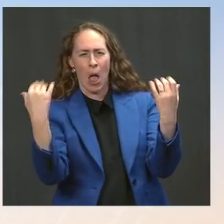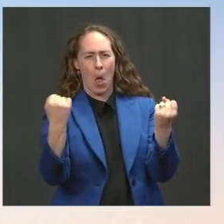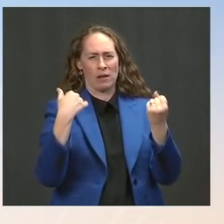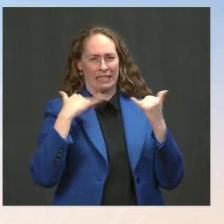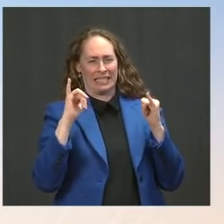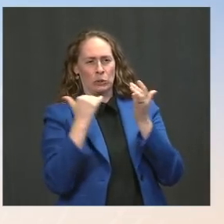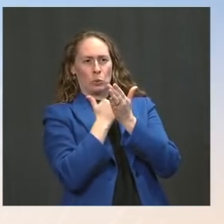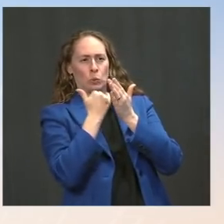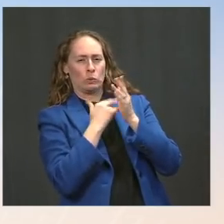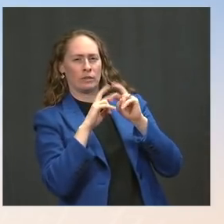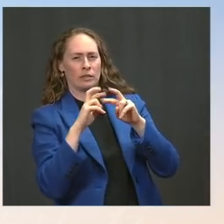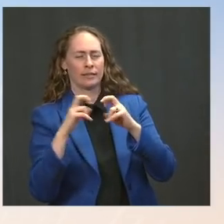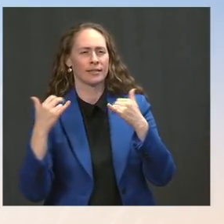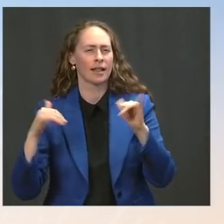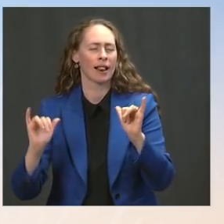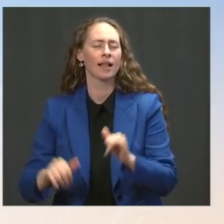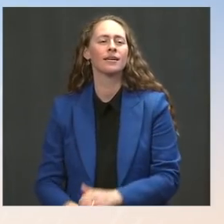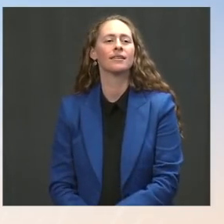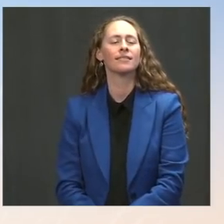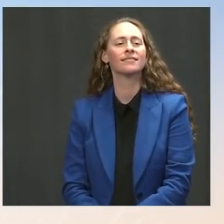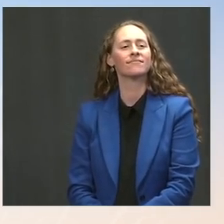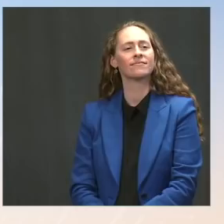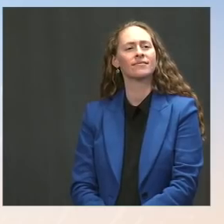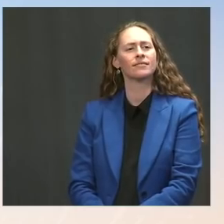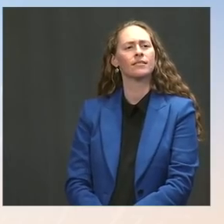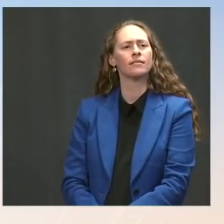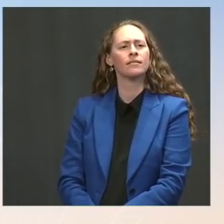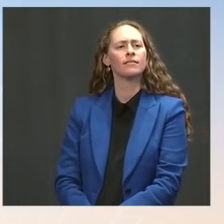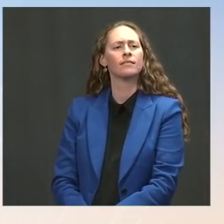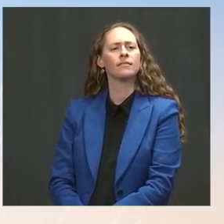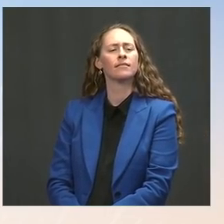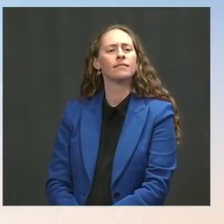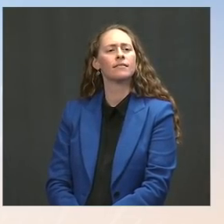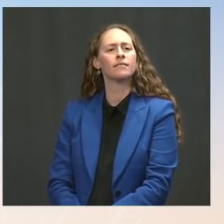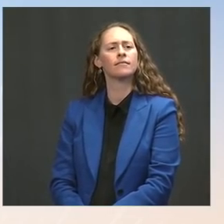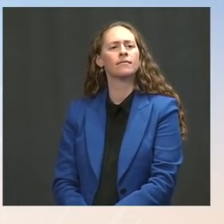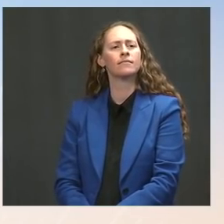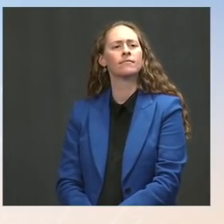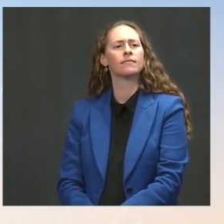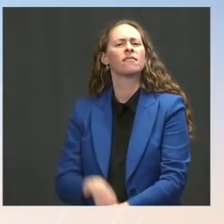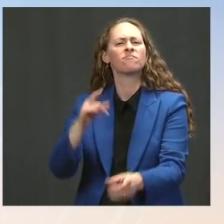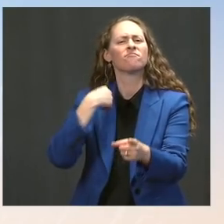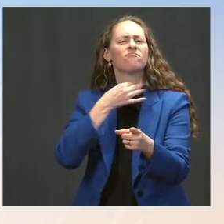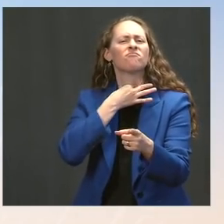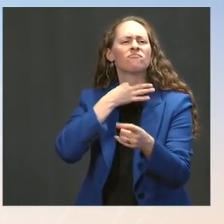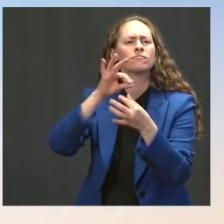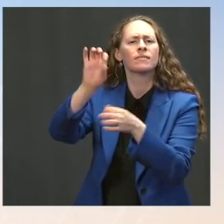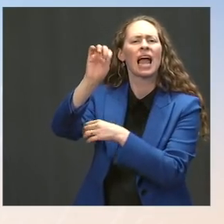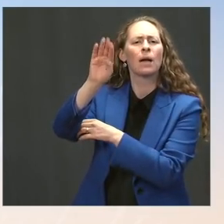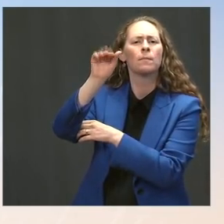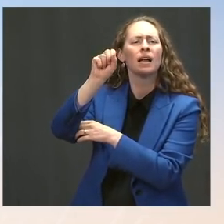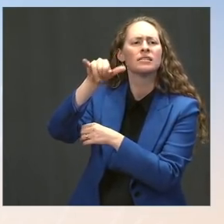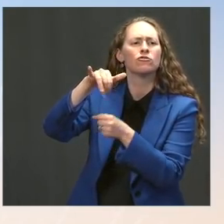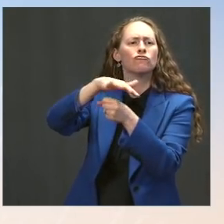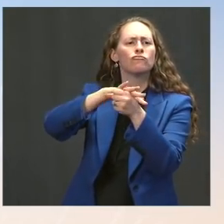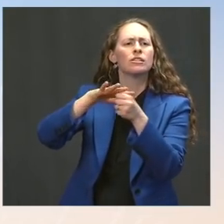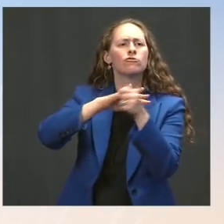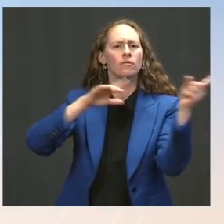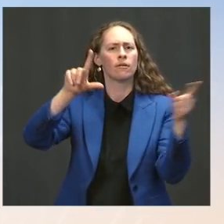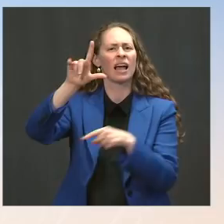which handles a lot of business for the -- Ms. Psaki: Yeah. The Press: -- region, including Libya, et cetera. Any changes, as far as operations there?